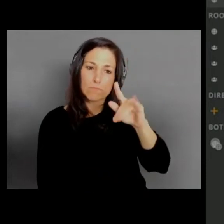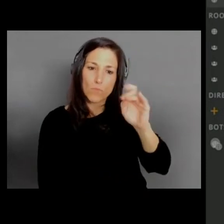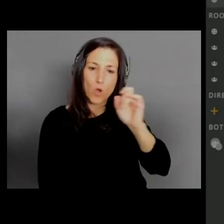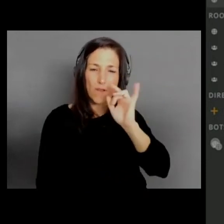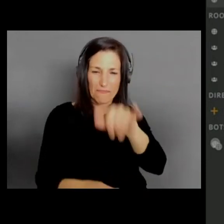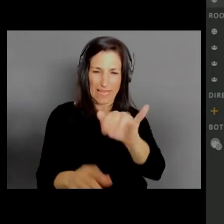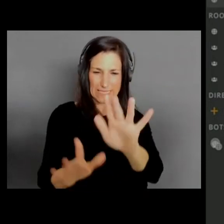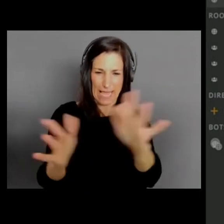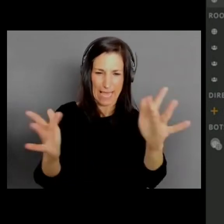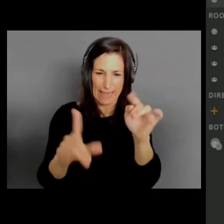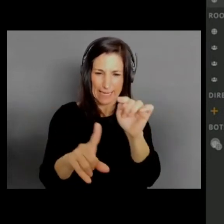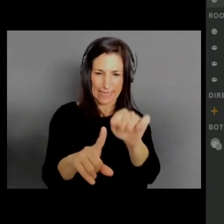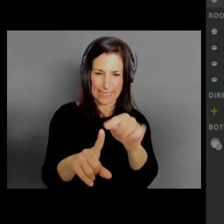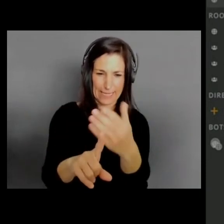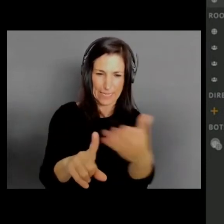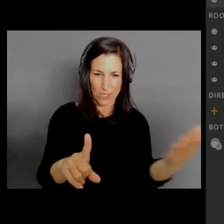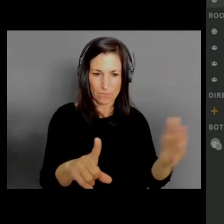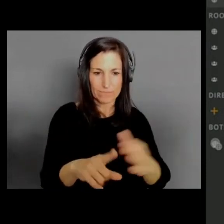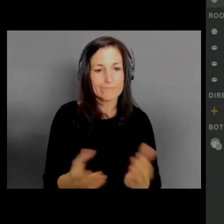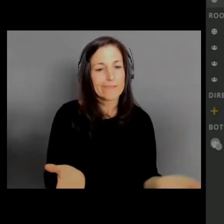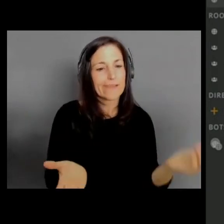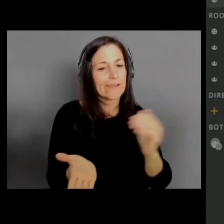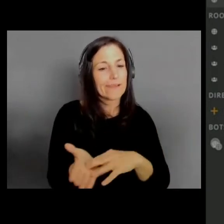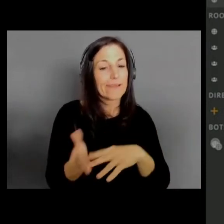you start a call and you test your speakers. It does all of those things.